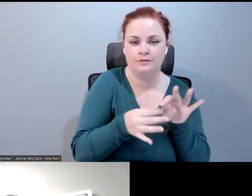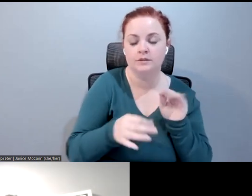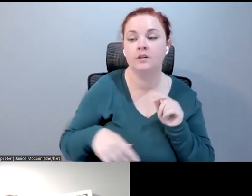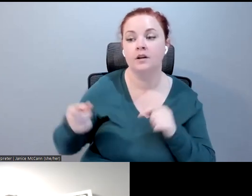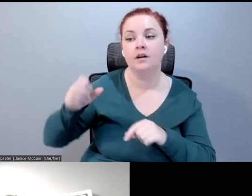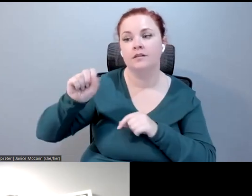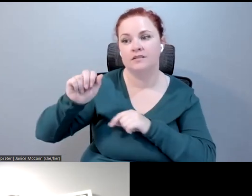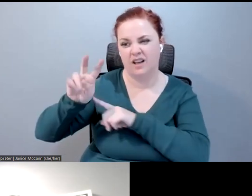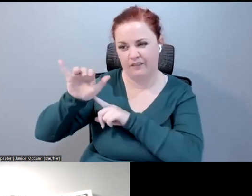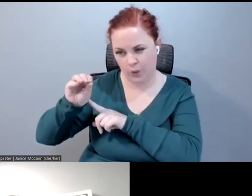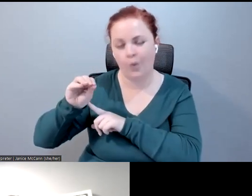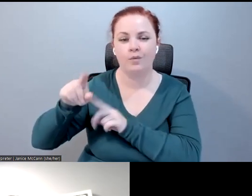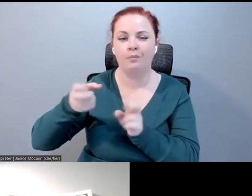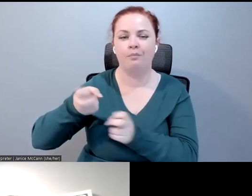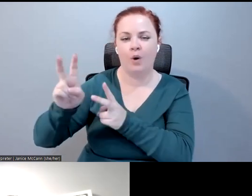definitely post that because that's a great resource for